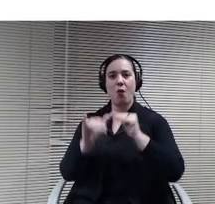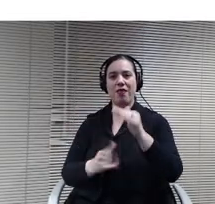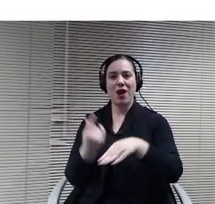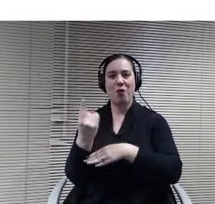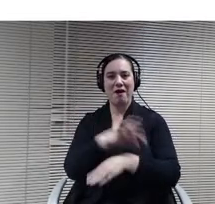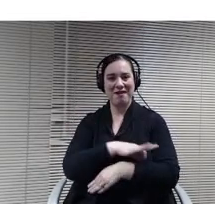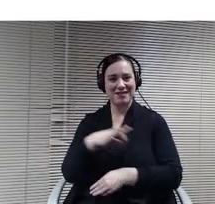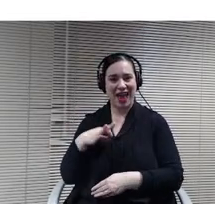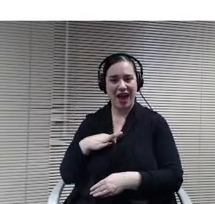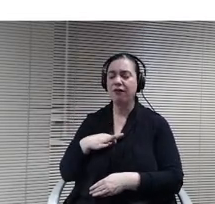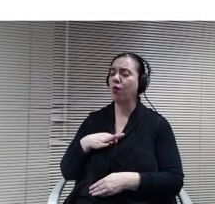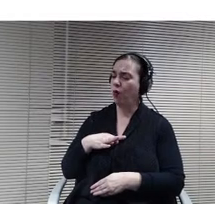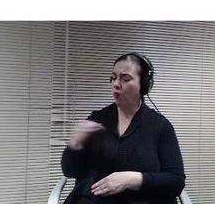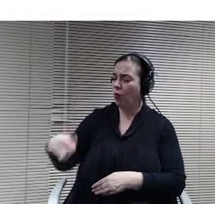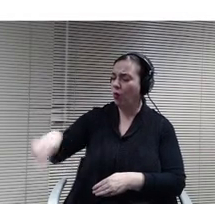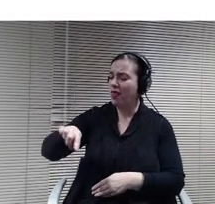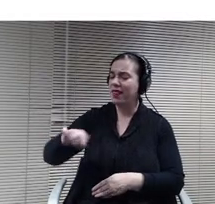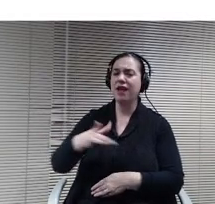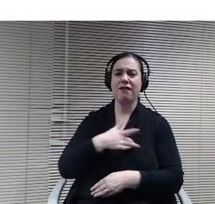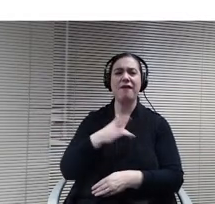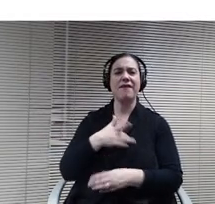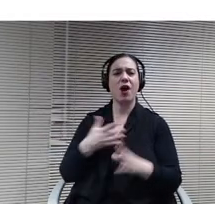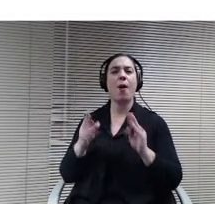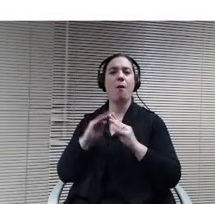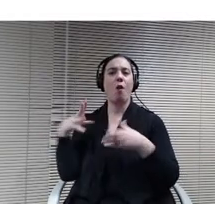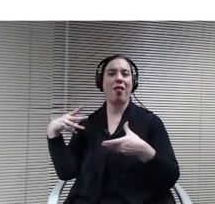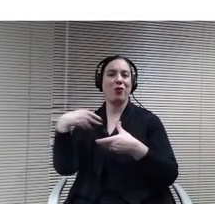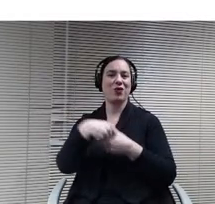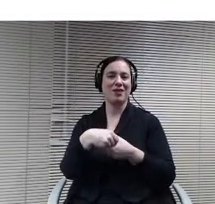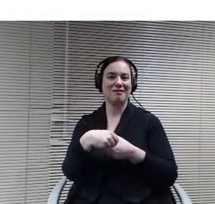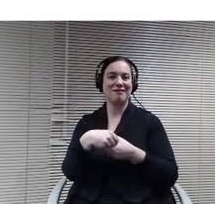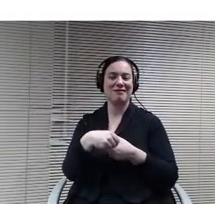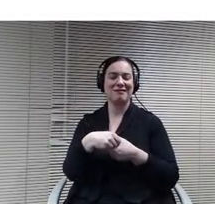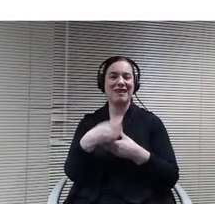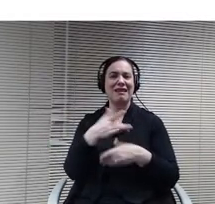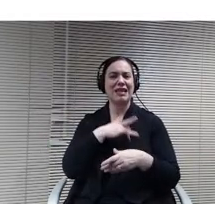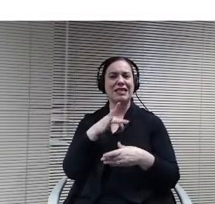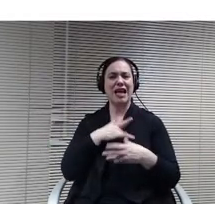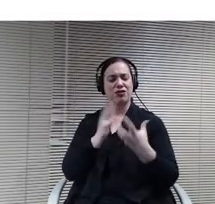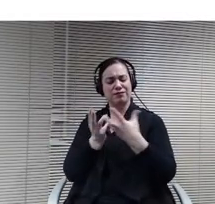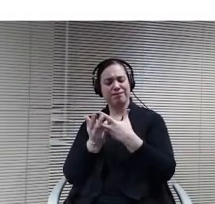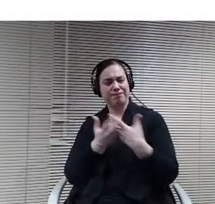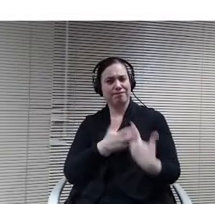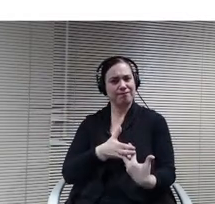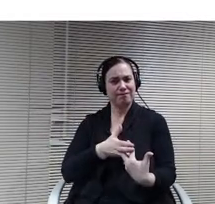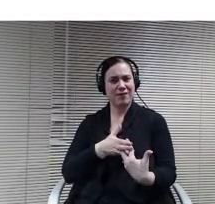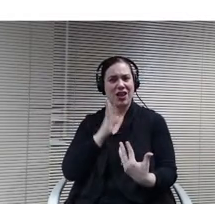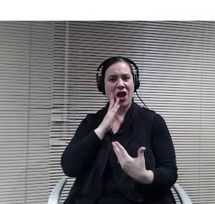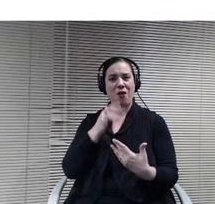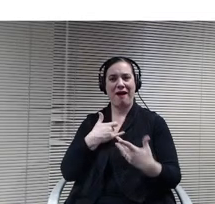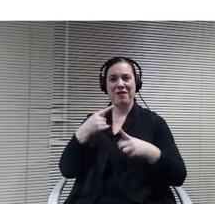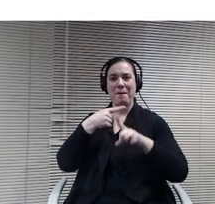included. They're going to have a better sense of belonging. And obviously we know that's going to have a positive impact on how